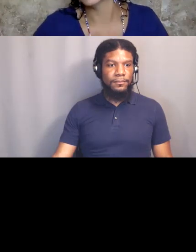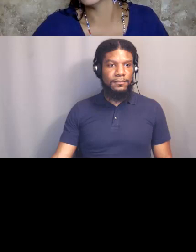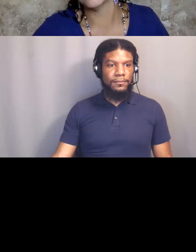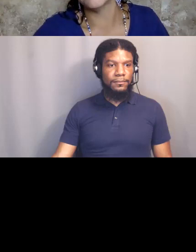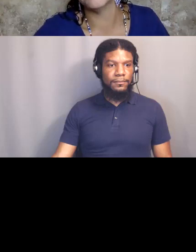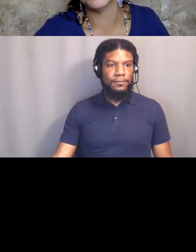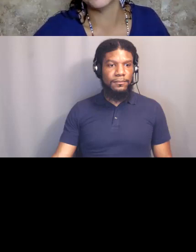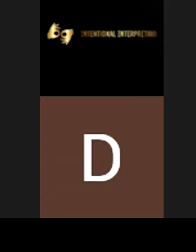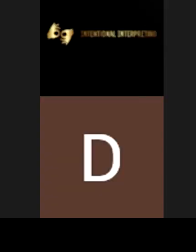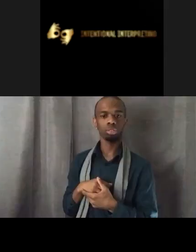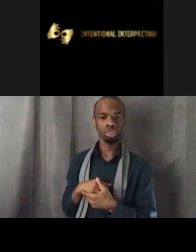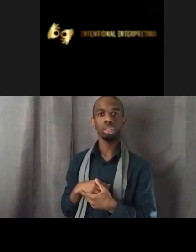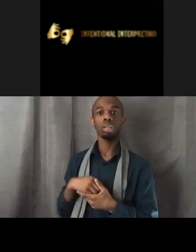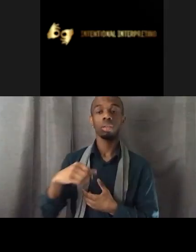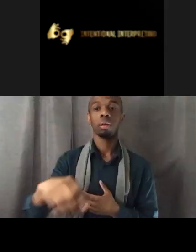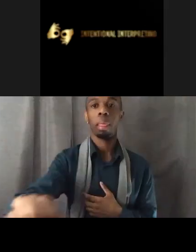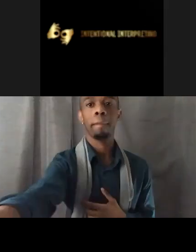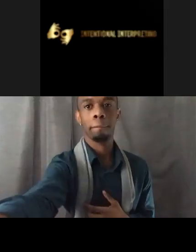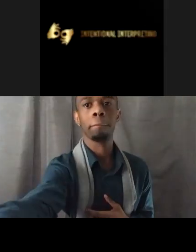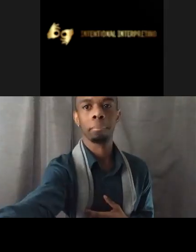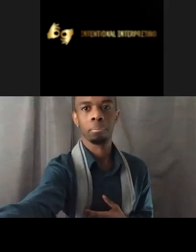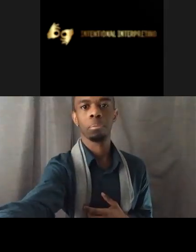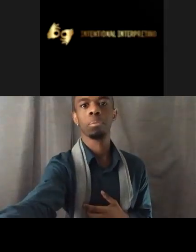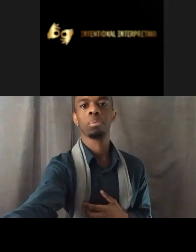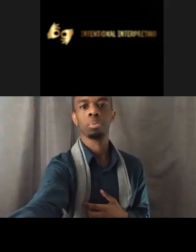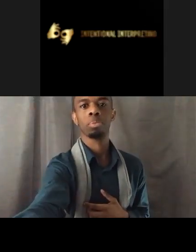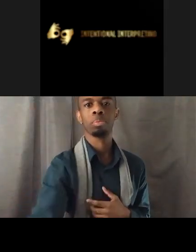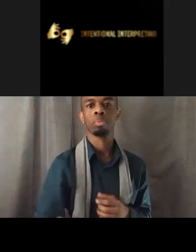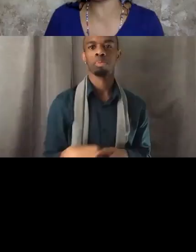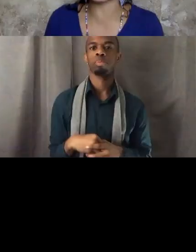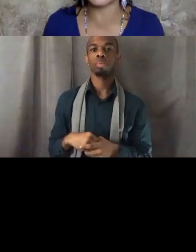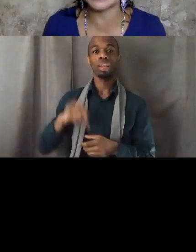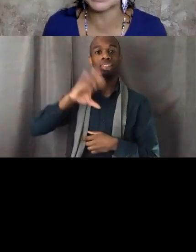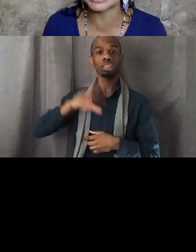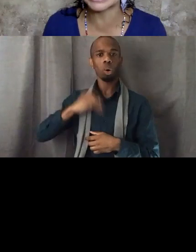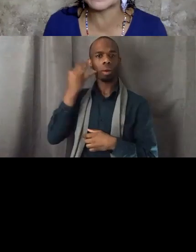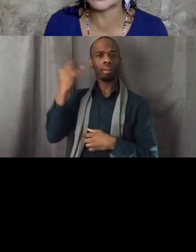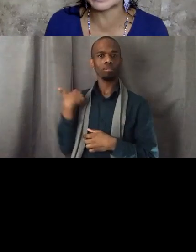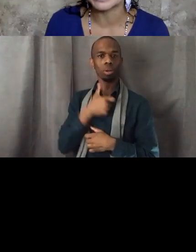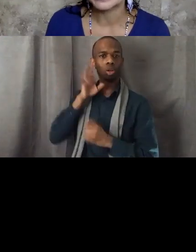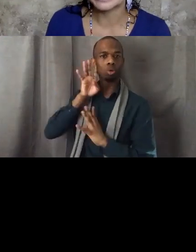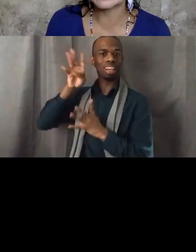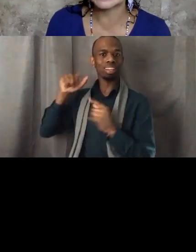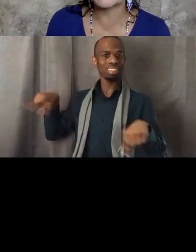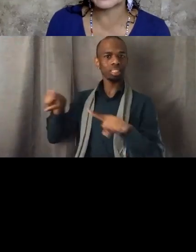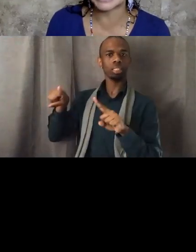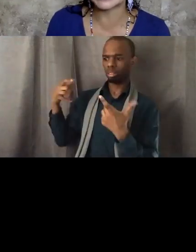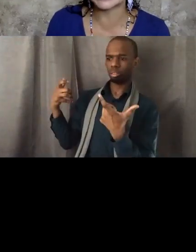And so if we created these conditions we can fix these conditions even though it seems like